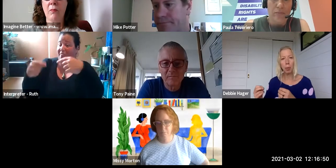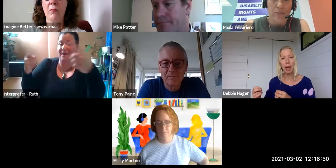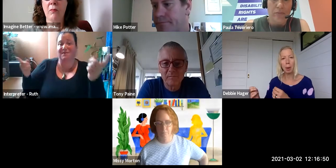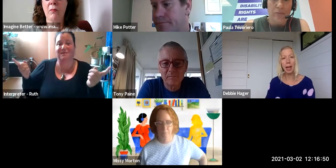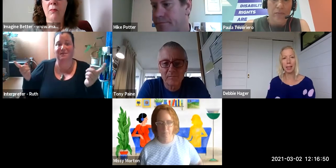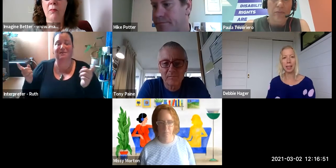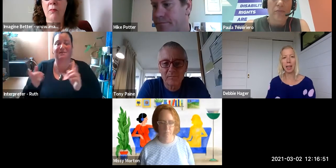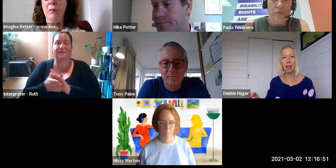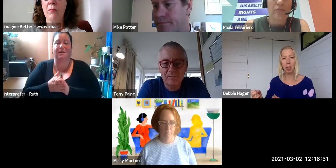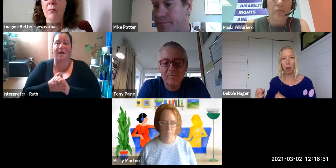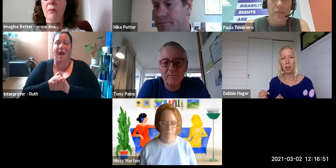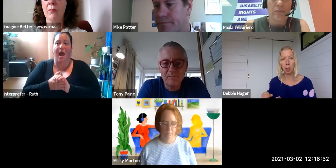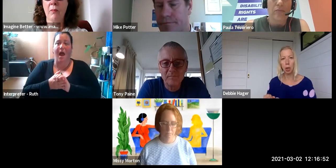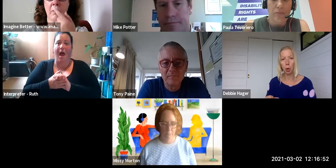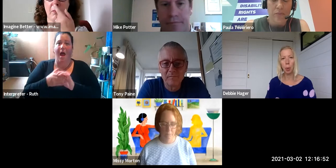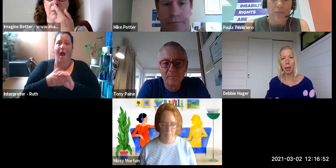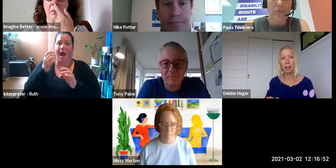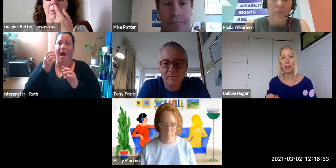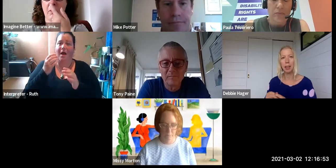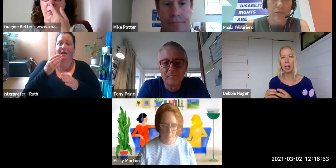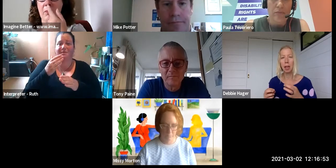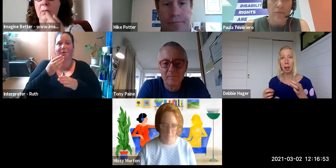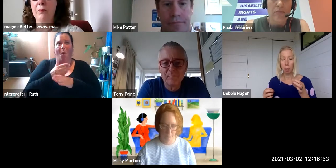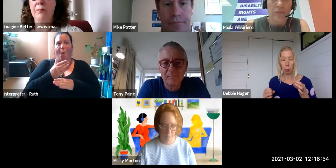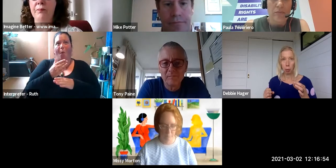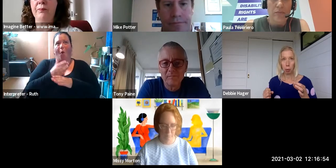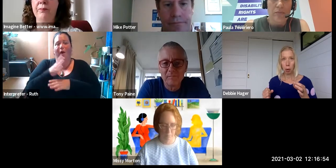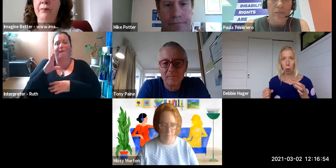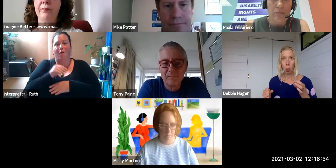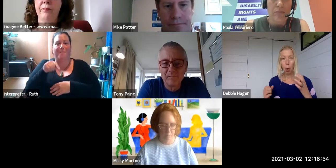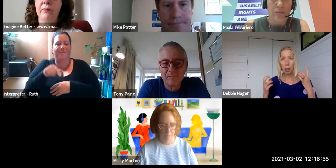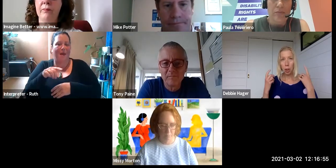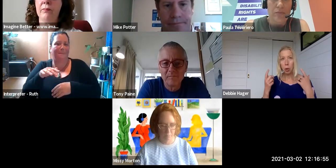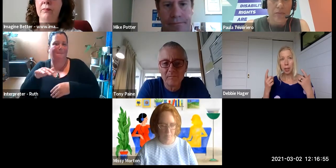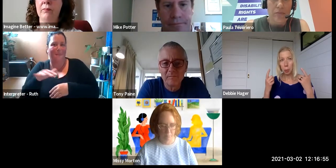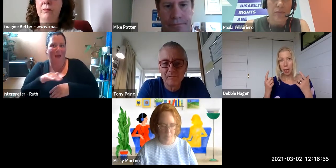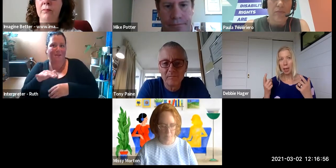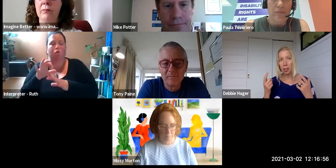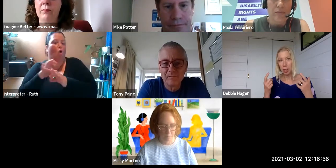from that place even though it's not your place. I think what we do is we hear things